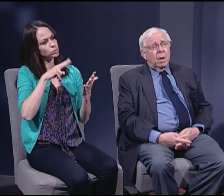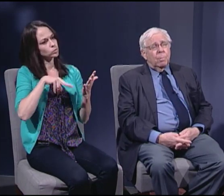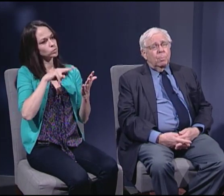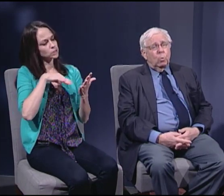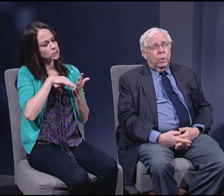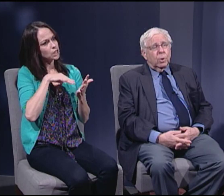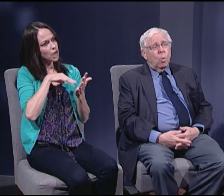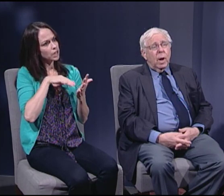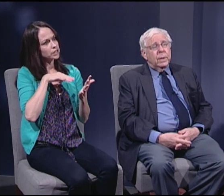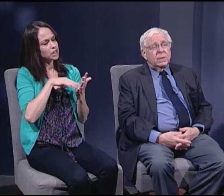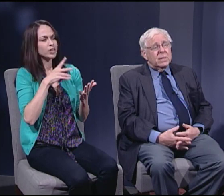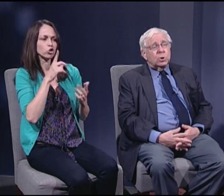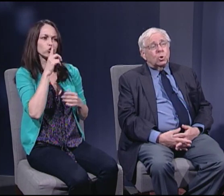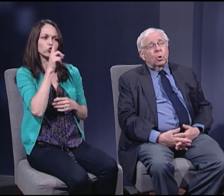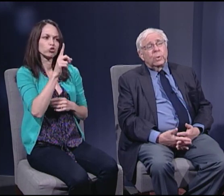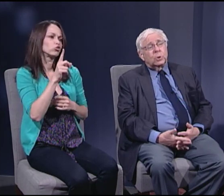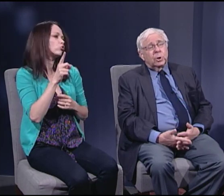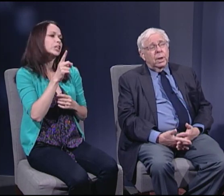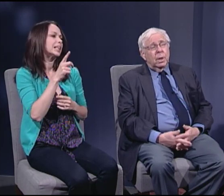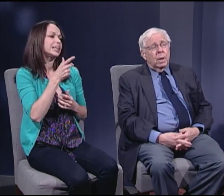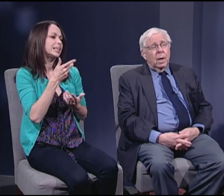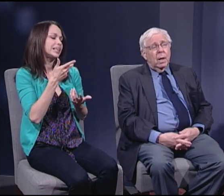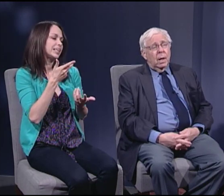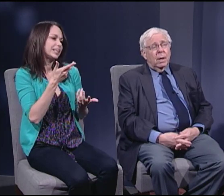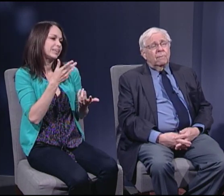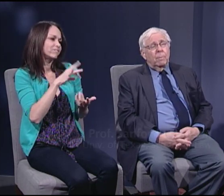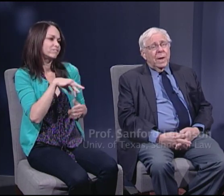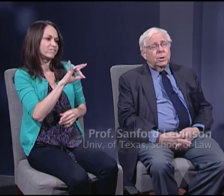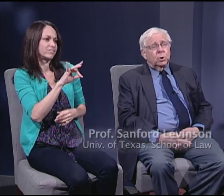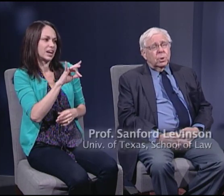up with quite discouraging information